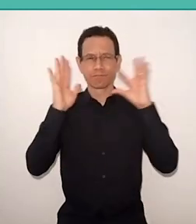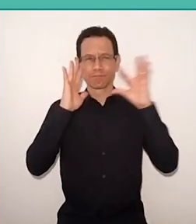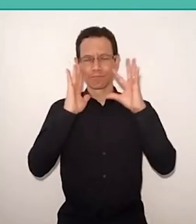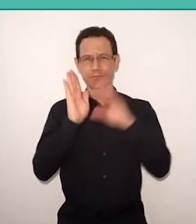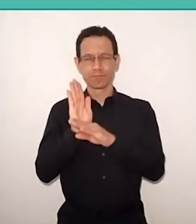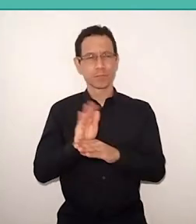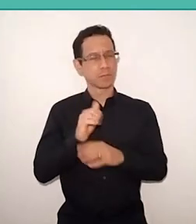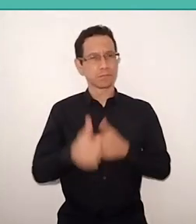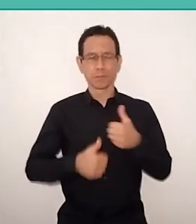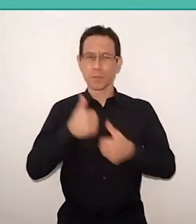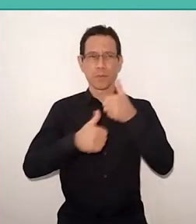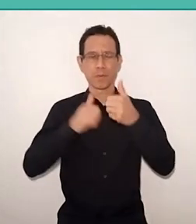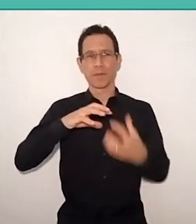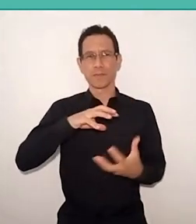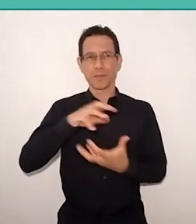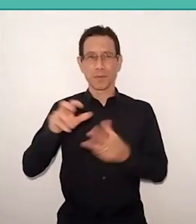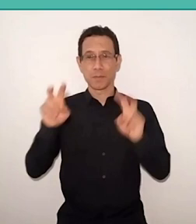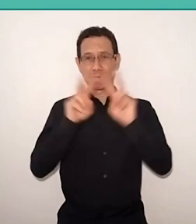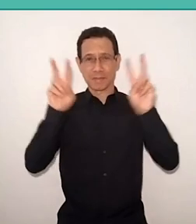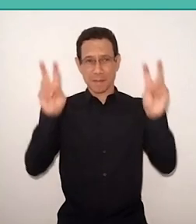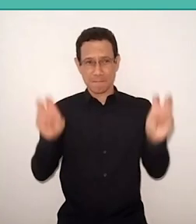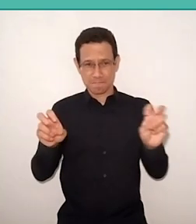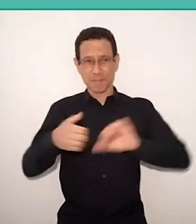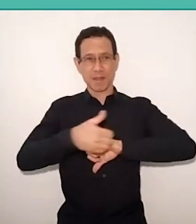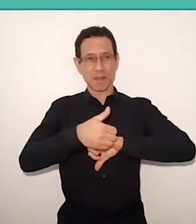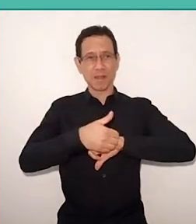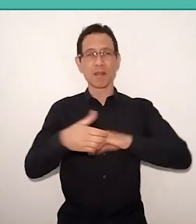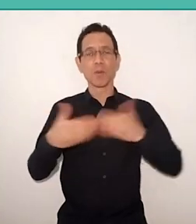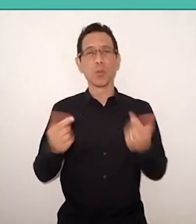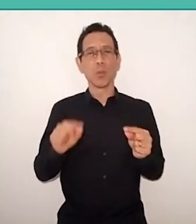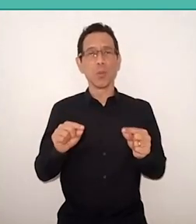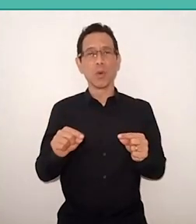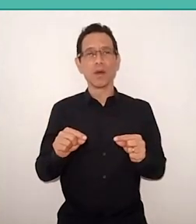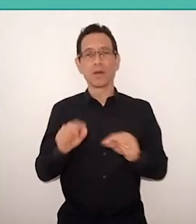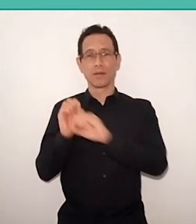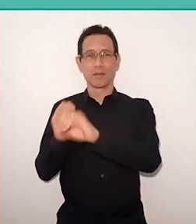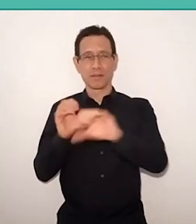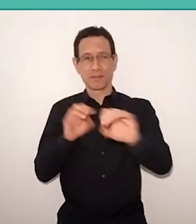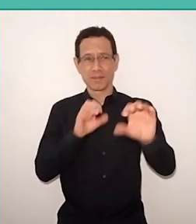The theme of this edition, For a transformative education, it was the same in 2020,